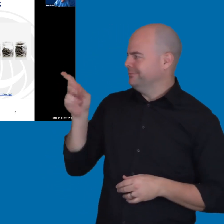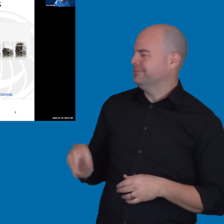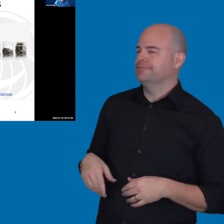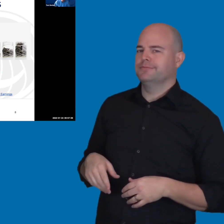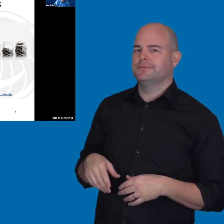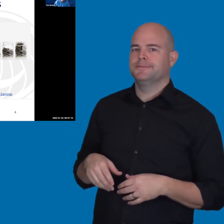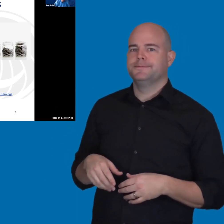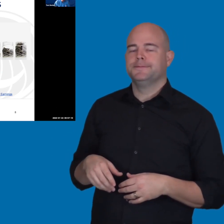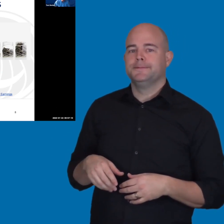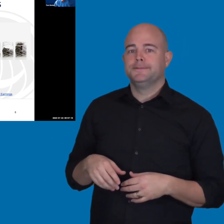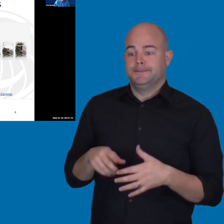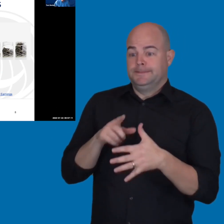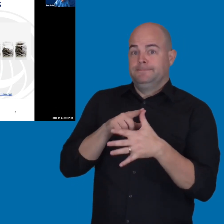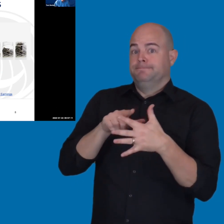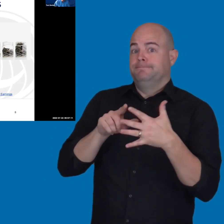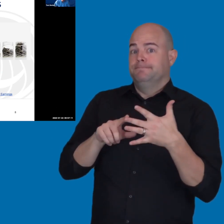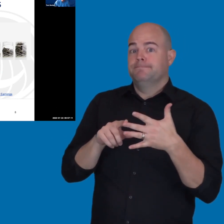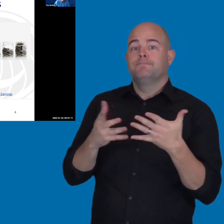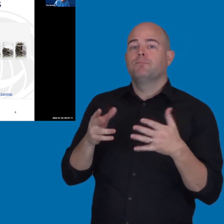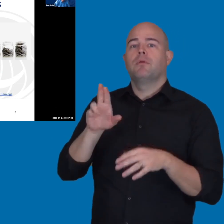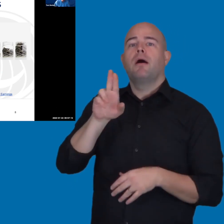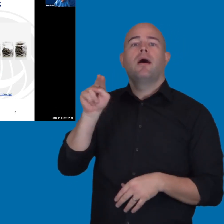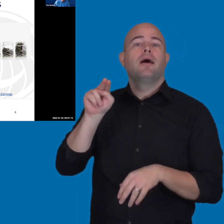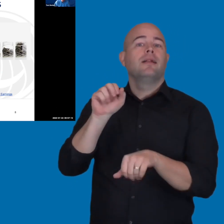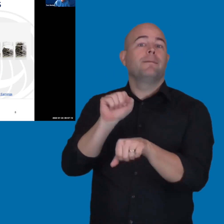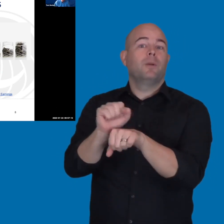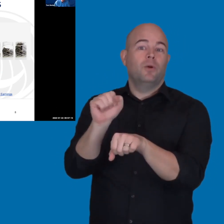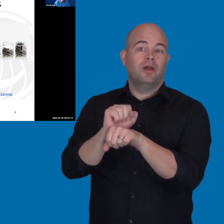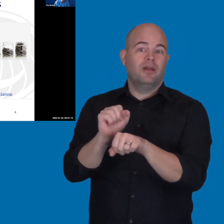The first three that I want to highlight are unemployment rate.